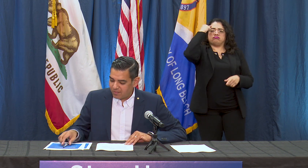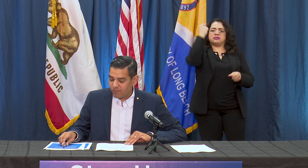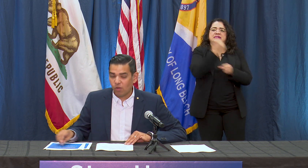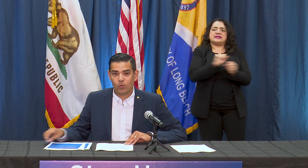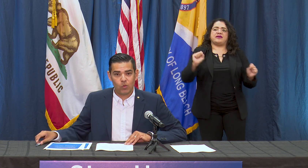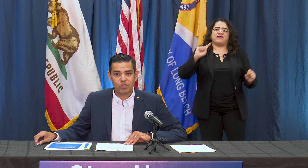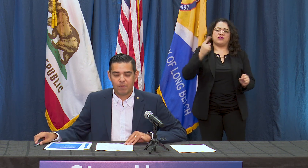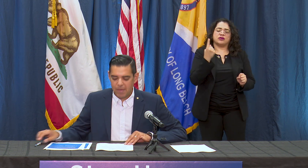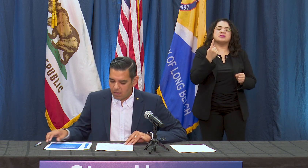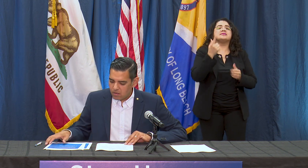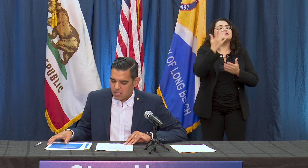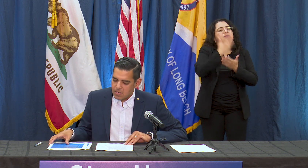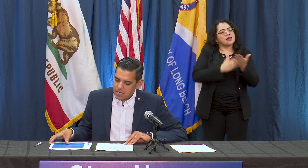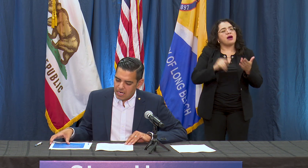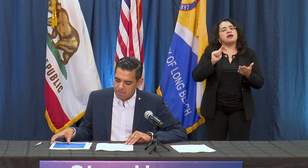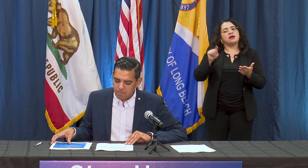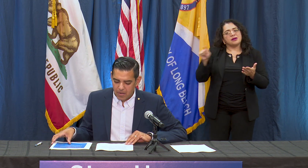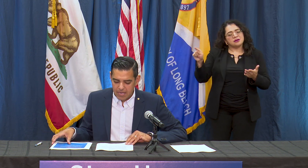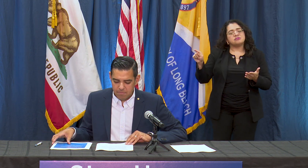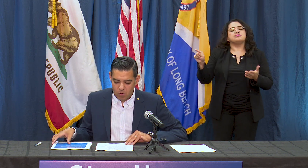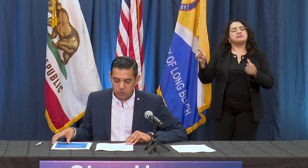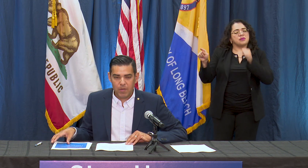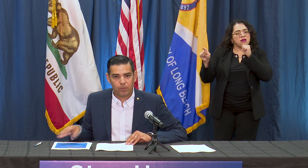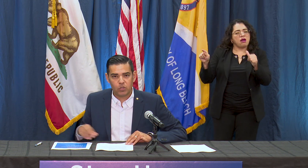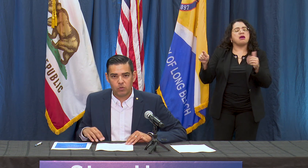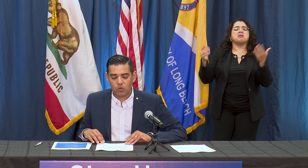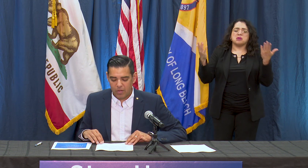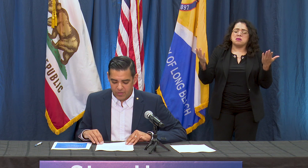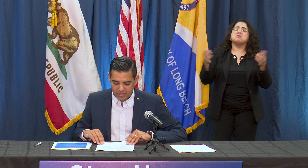to follow the rules a bit better but most people are doing the right thing